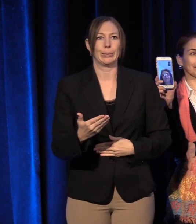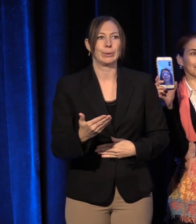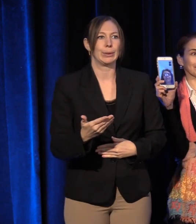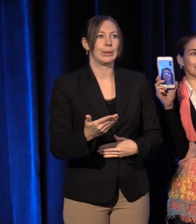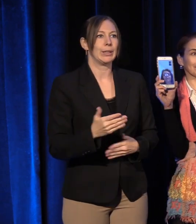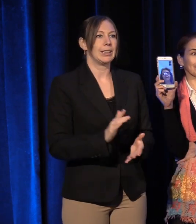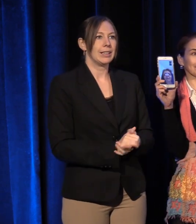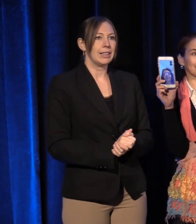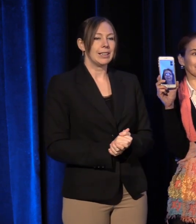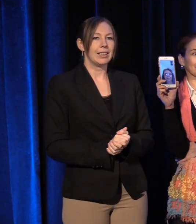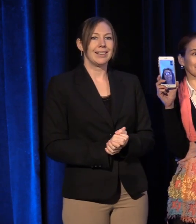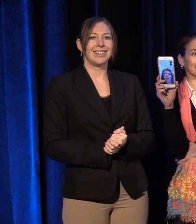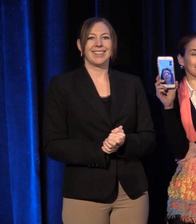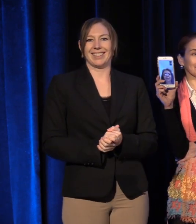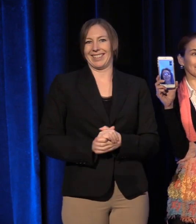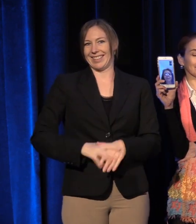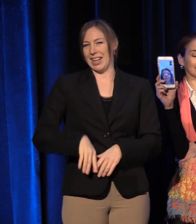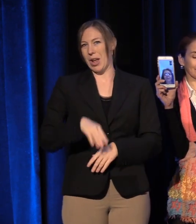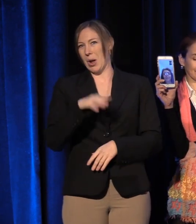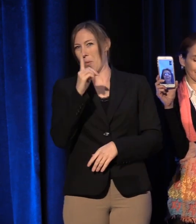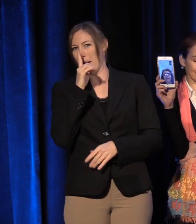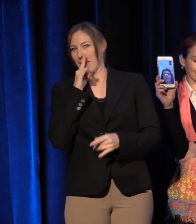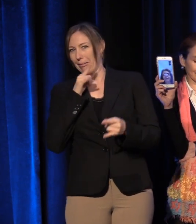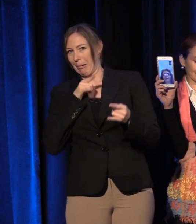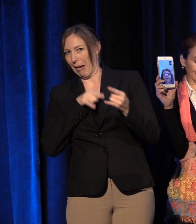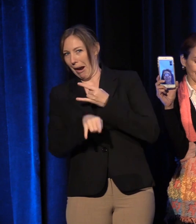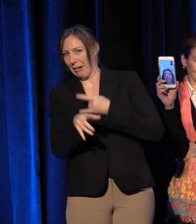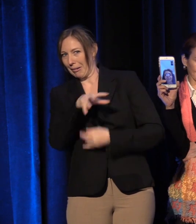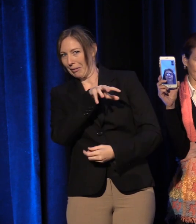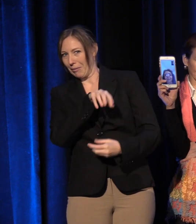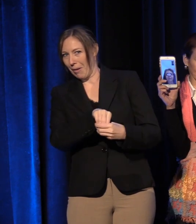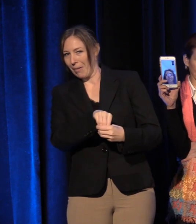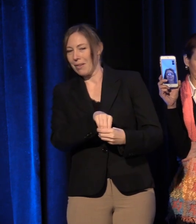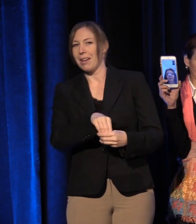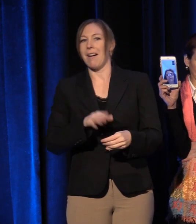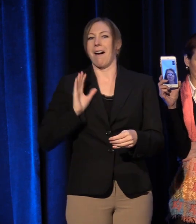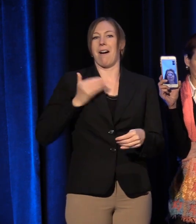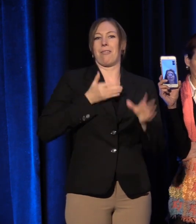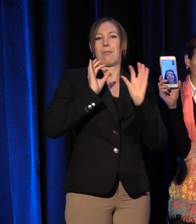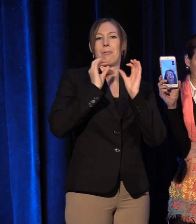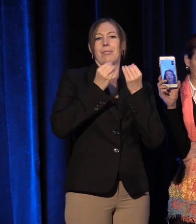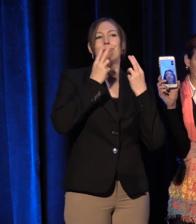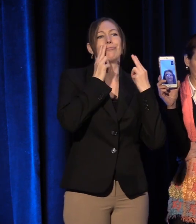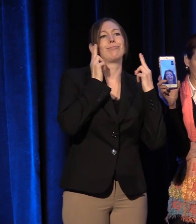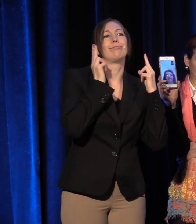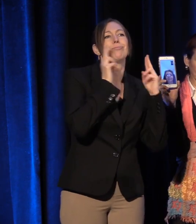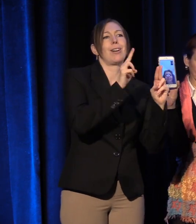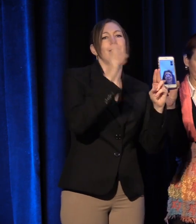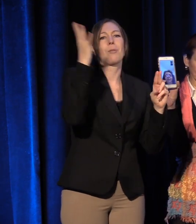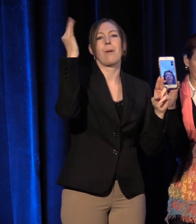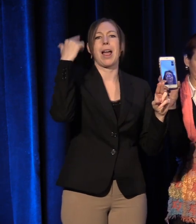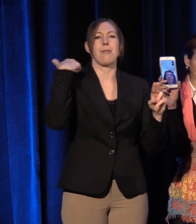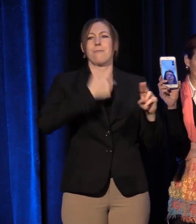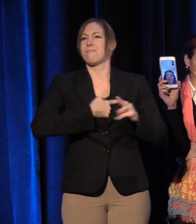There is an irony in being honored as an “organization” when we intentionally are not one.